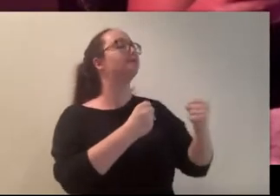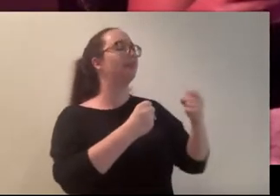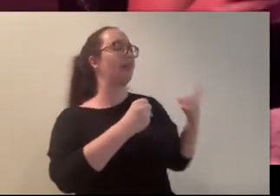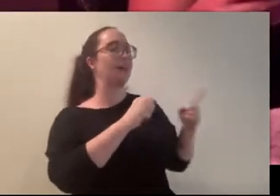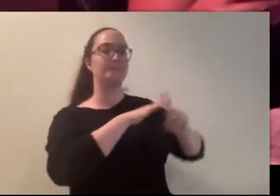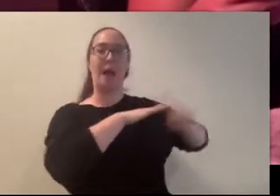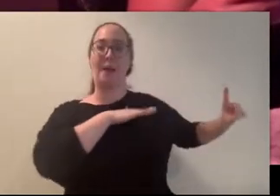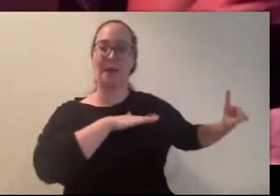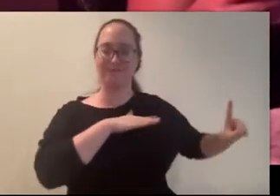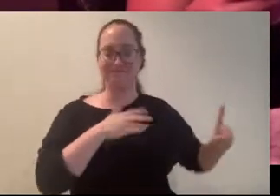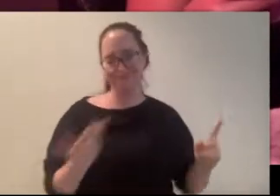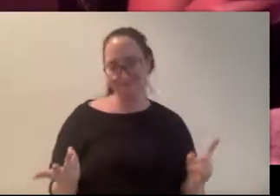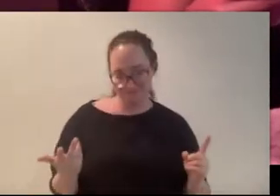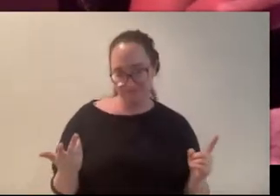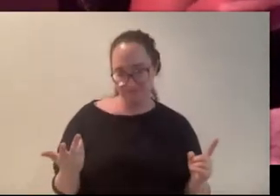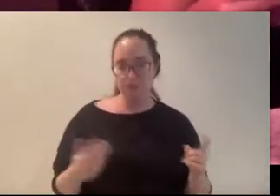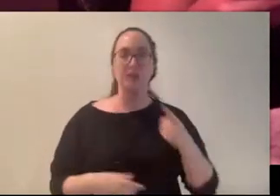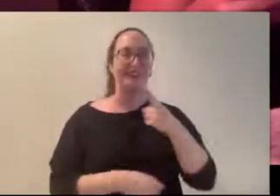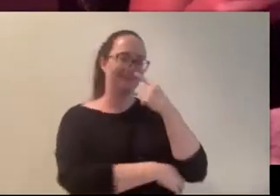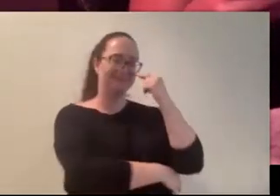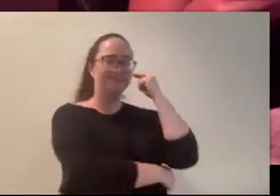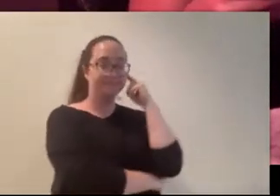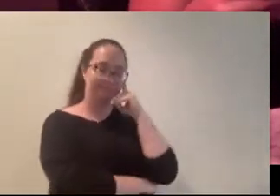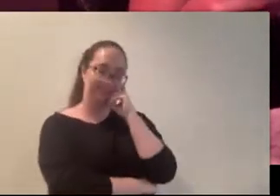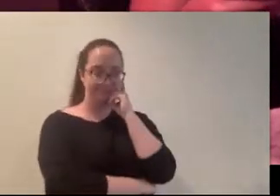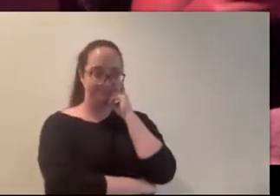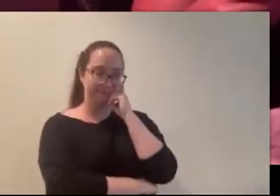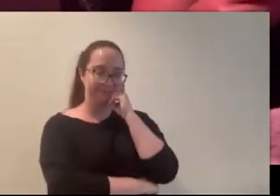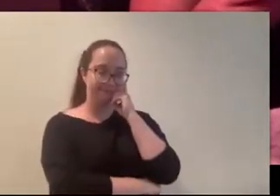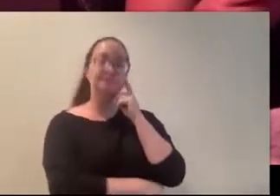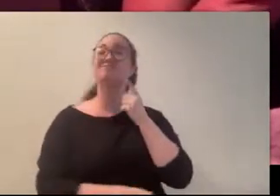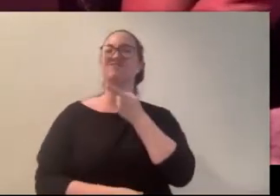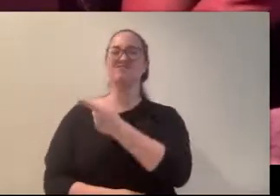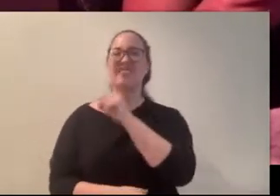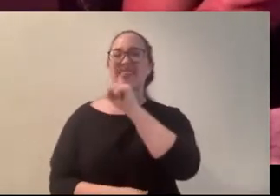Stefi frowned. She loved all things spooky and supernatural